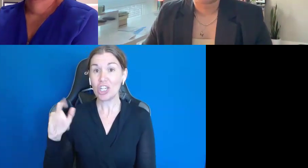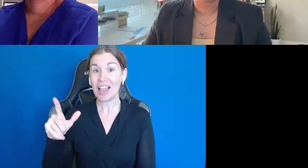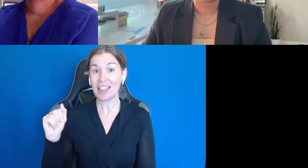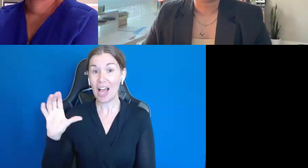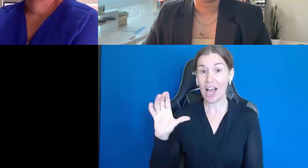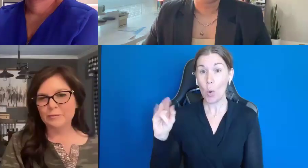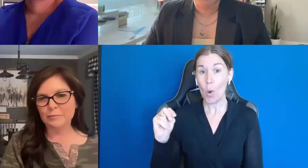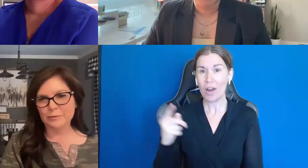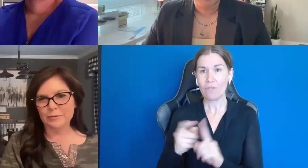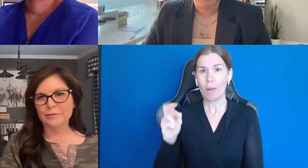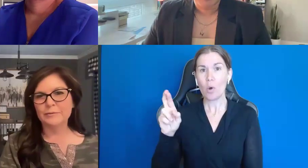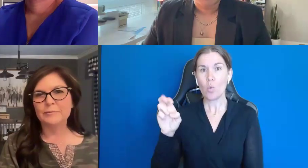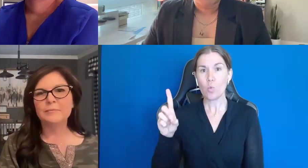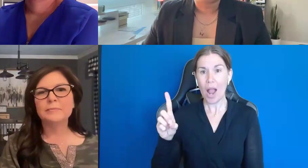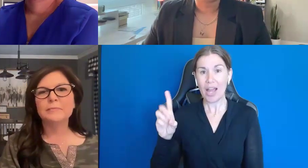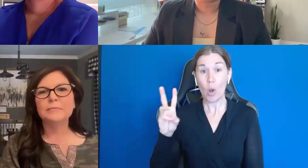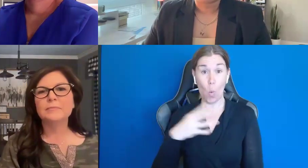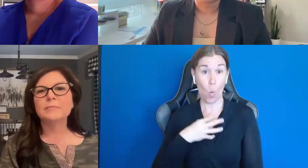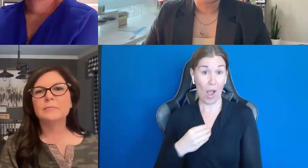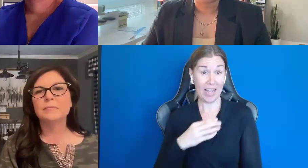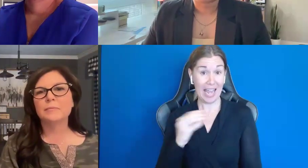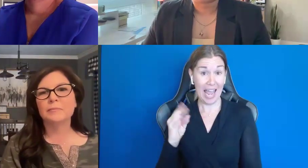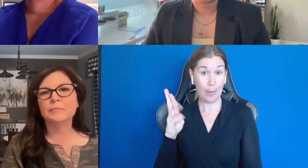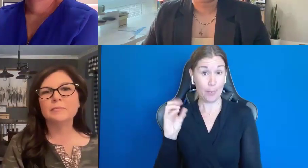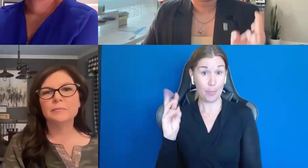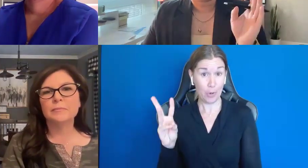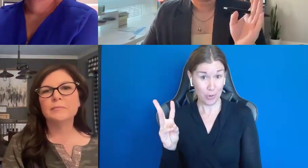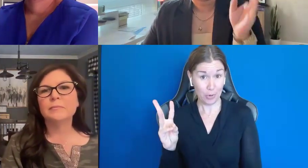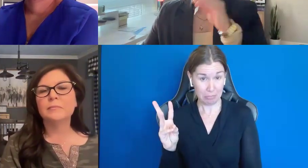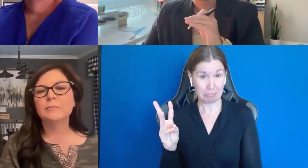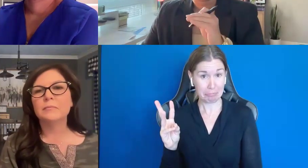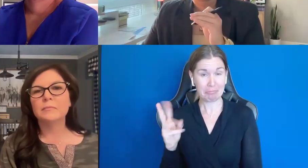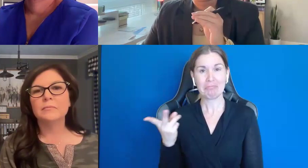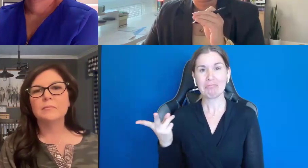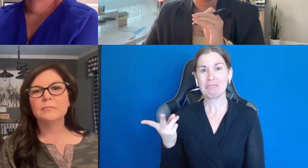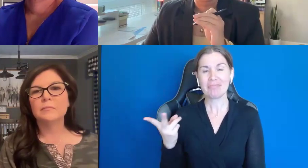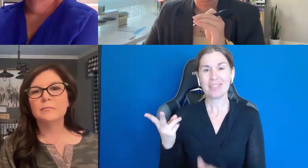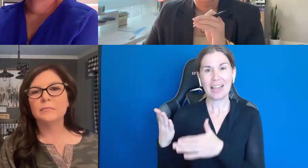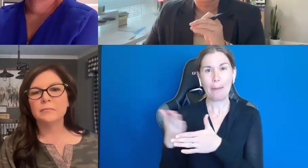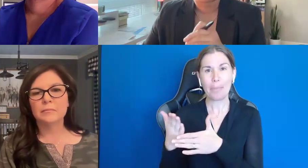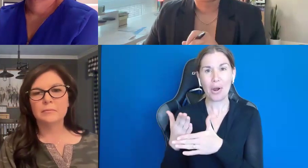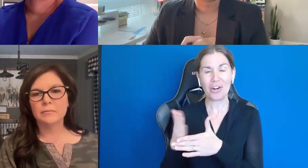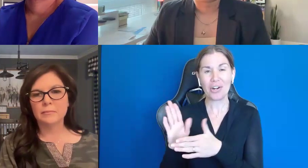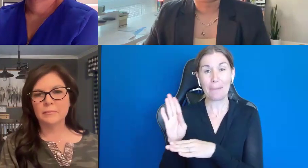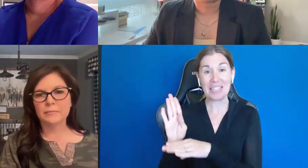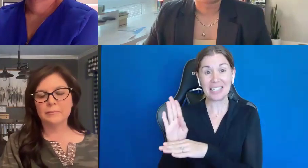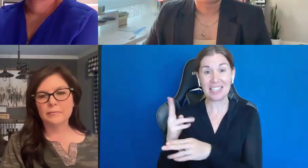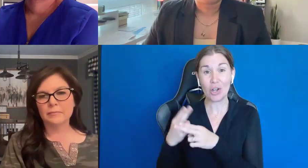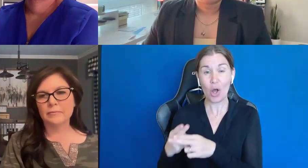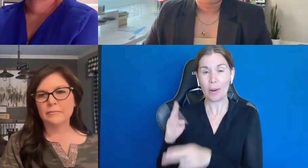White and Brew, as well as their partnered business called the Budding Violet.